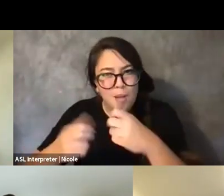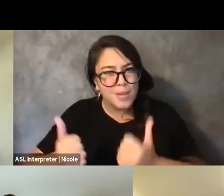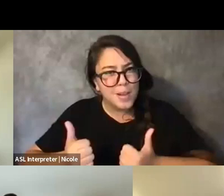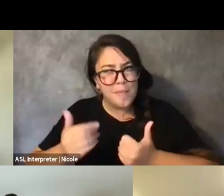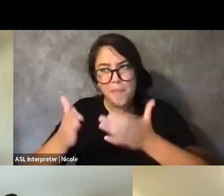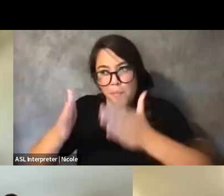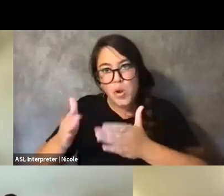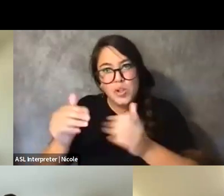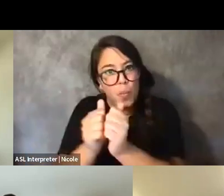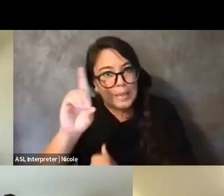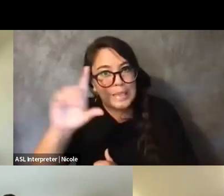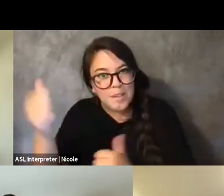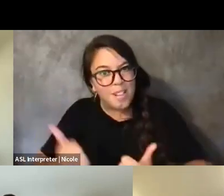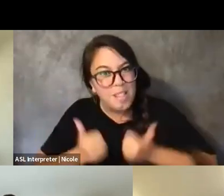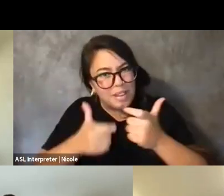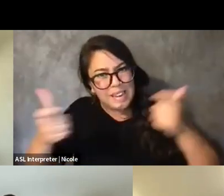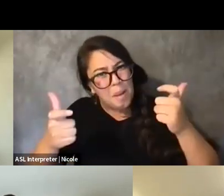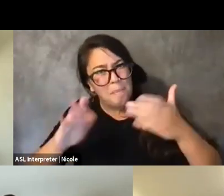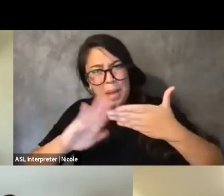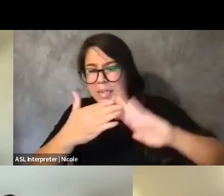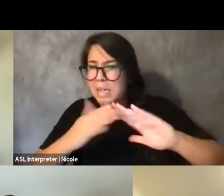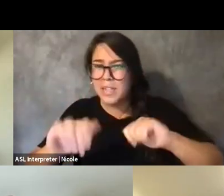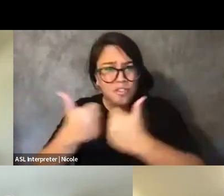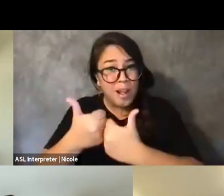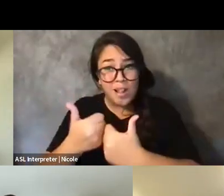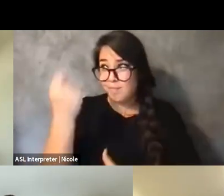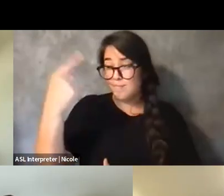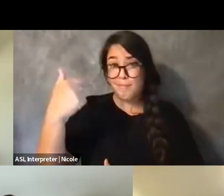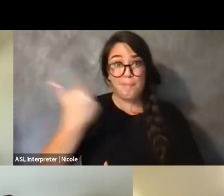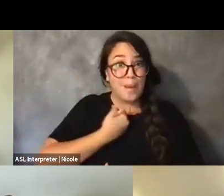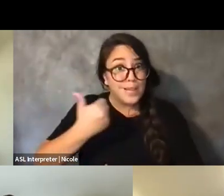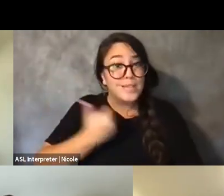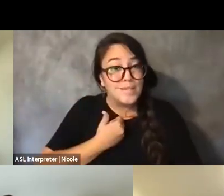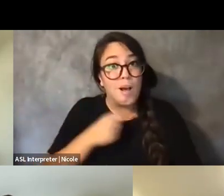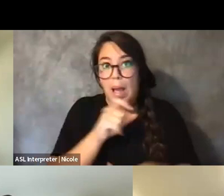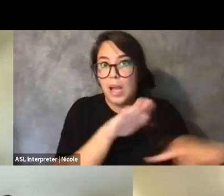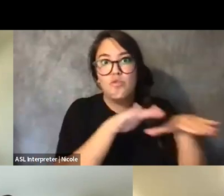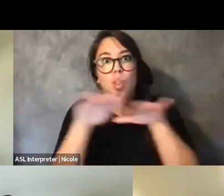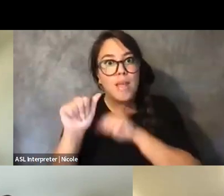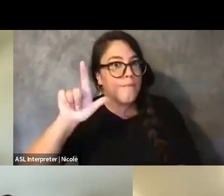I mean, I literally had to move from LA because of a lack of access.